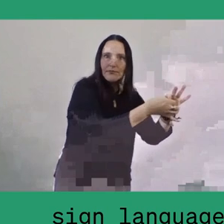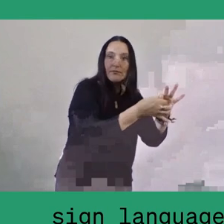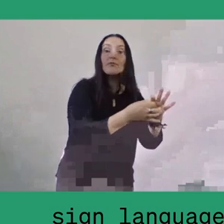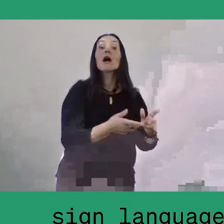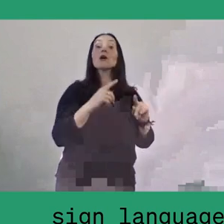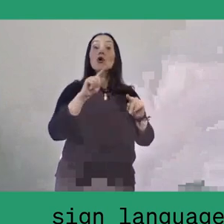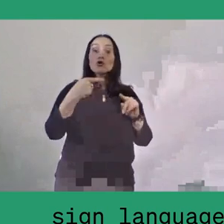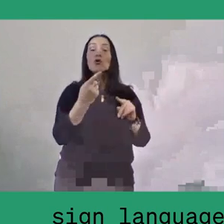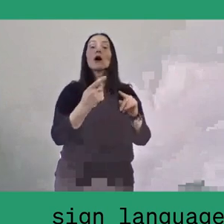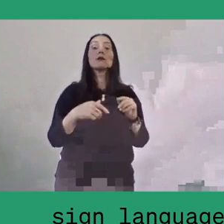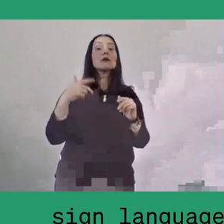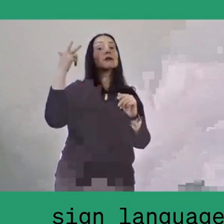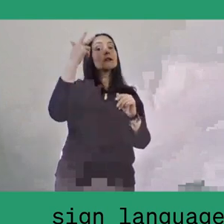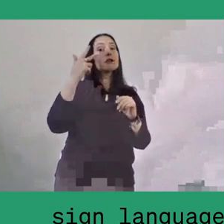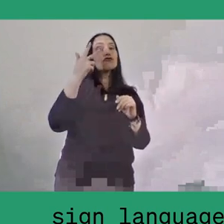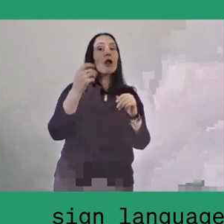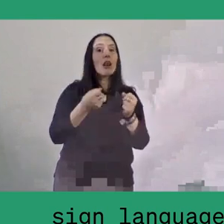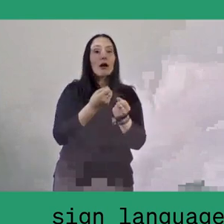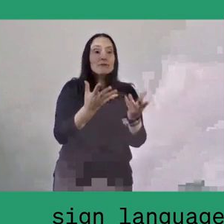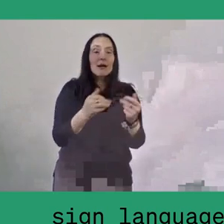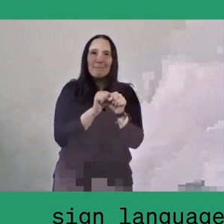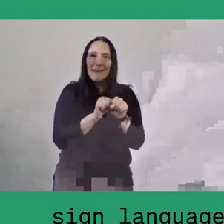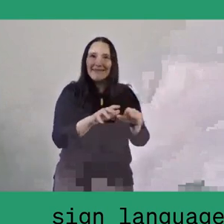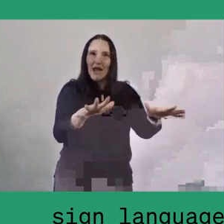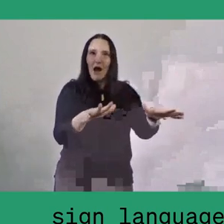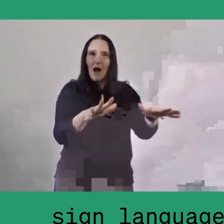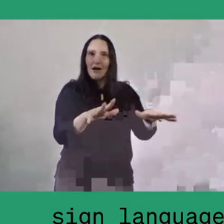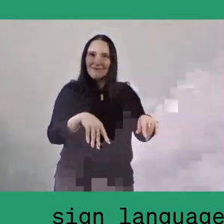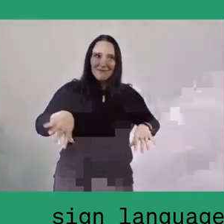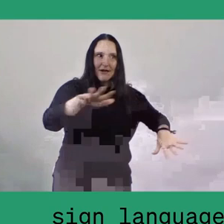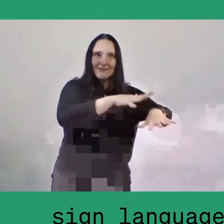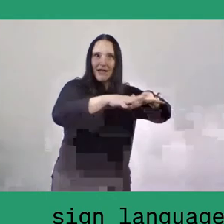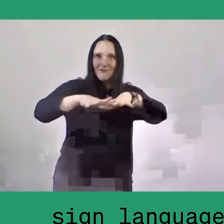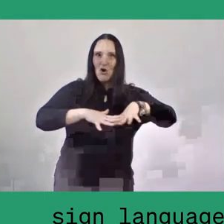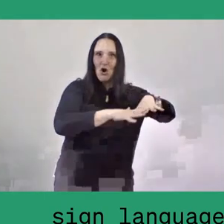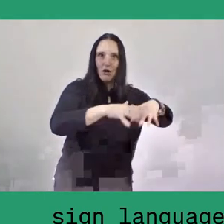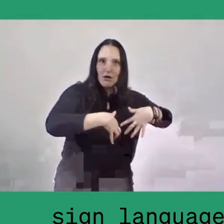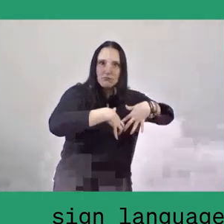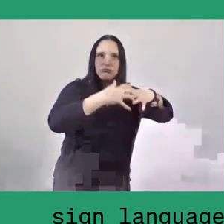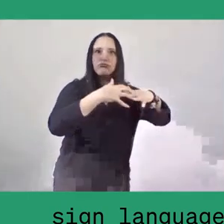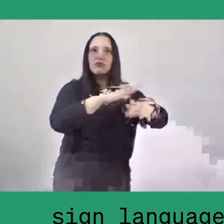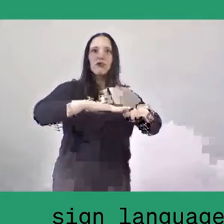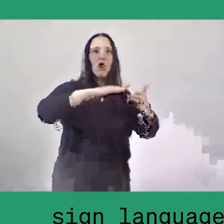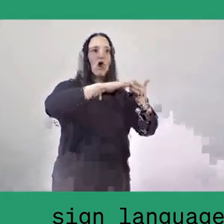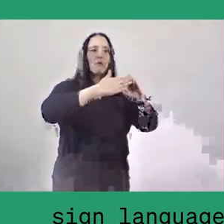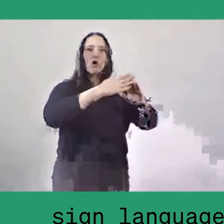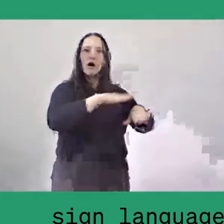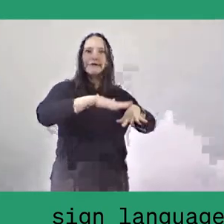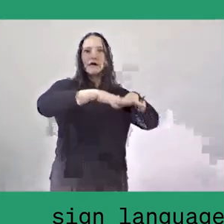and created a larger lumbung network. One WhatsApp group can consist of